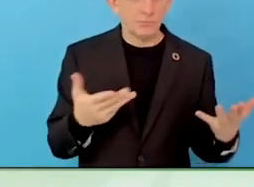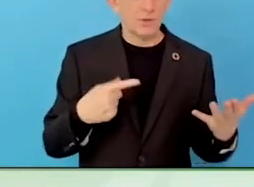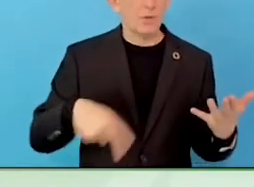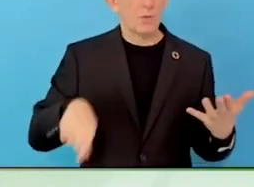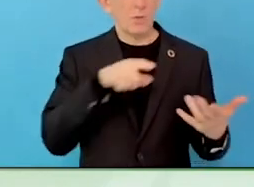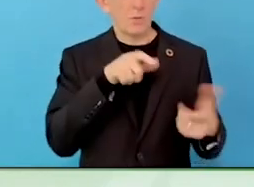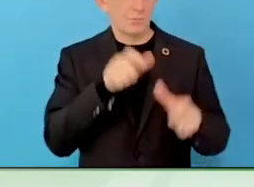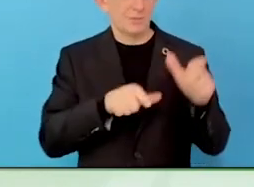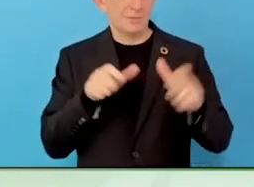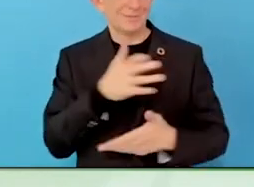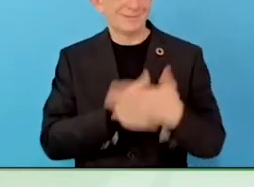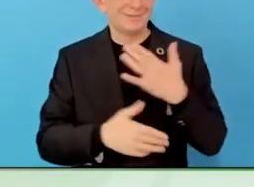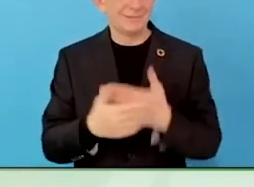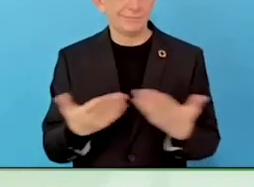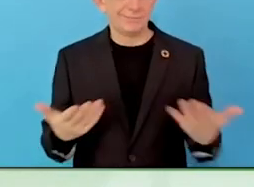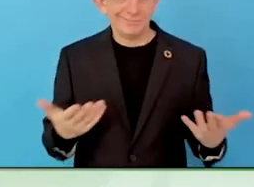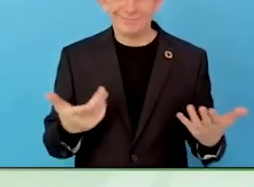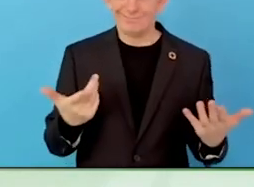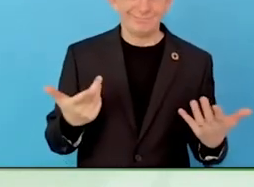paid internships and jobs. 90 percent.